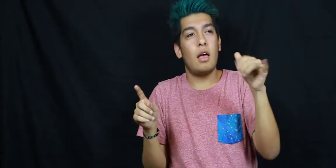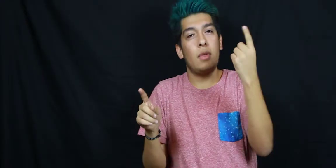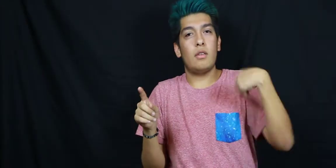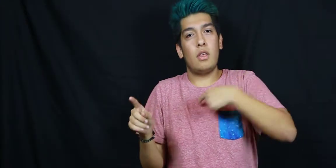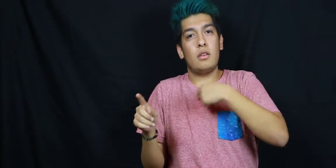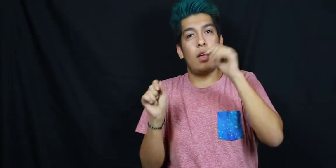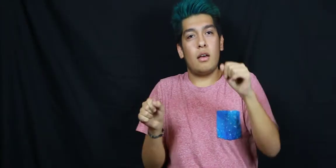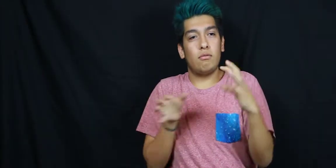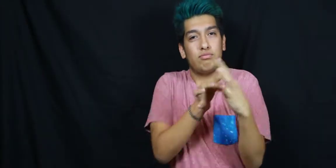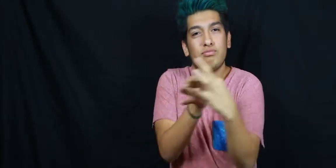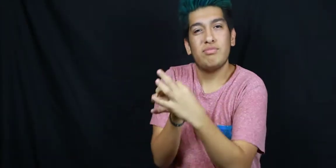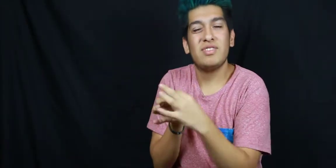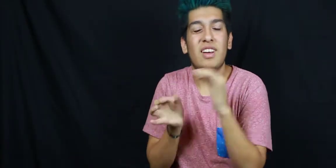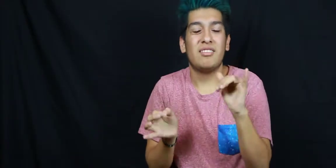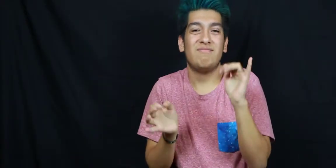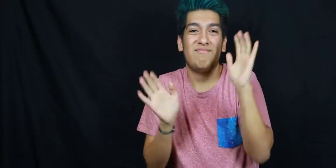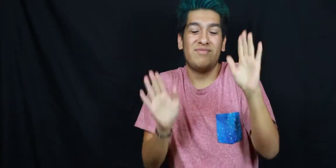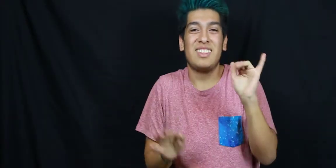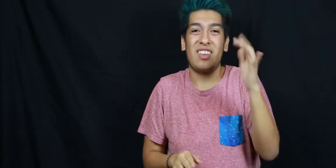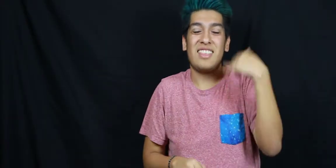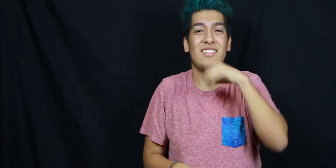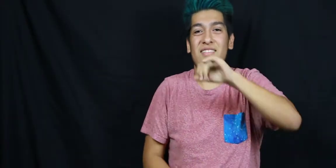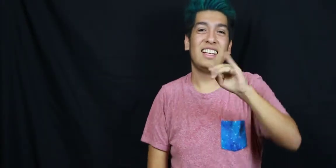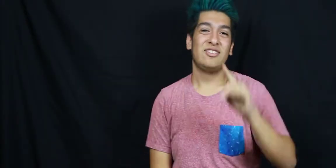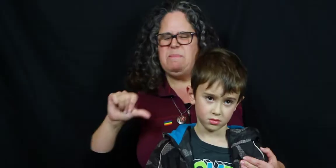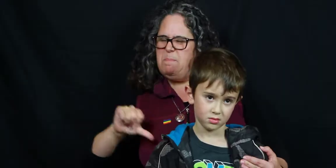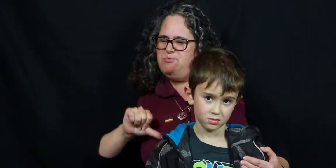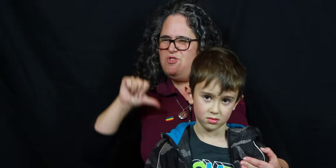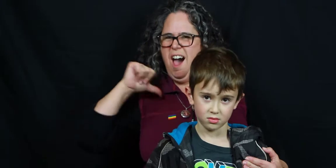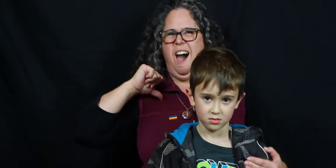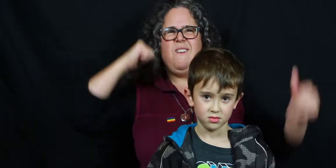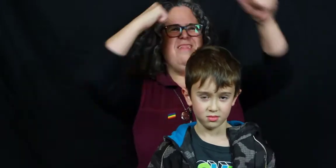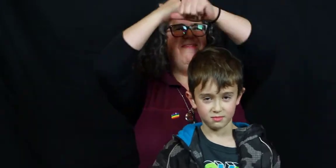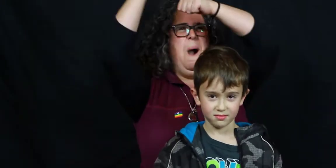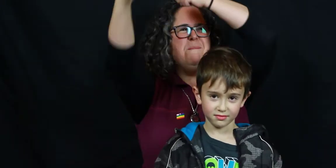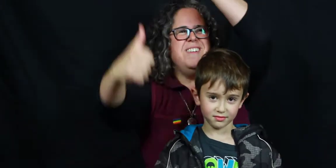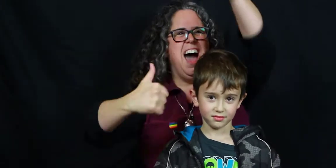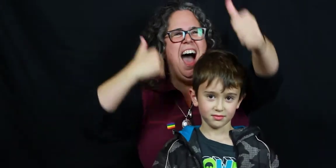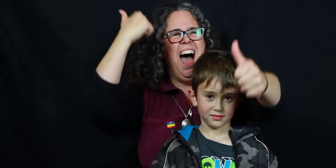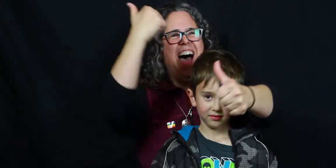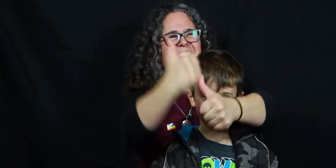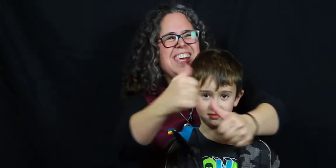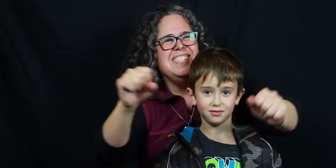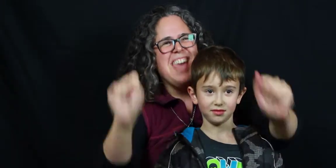I think the fact that we can link up with one another easily is great, that's a reason why I love NTID. I am a PROUD ALUMNI! YEAH!